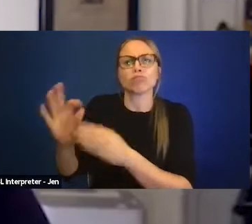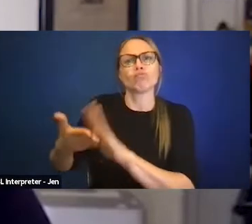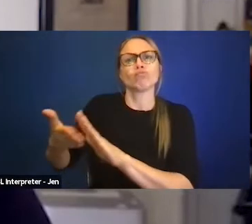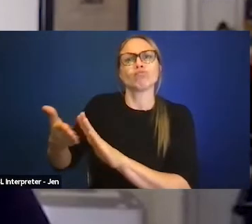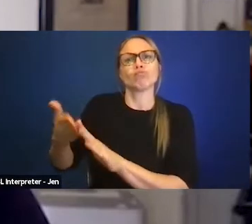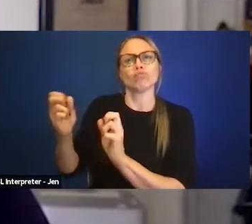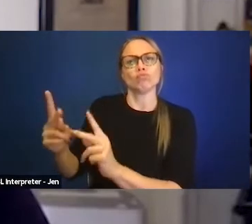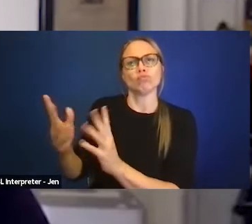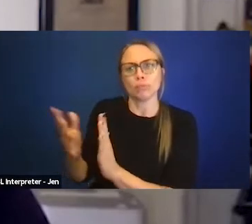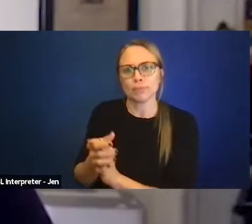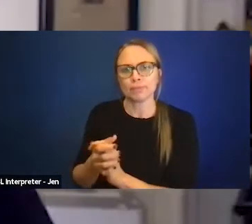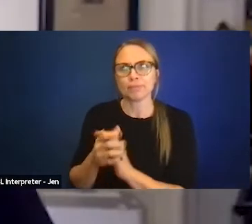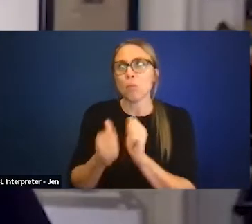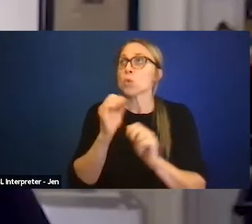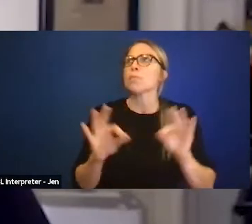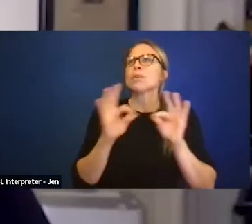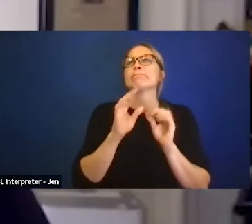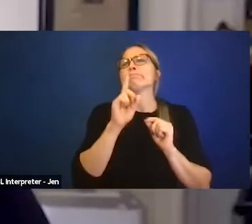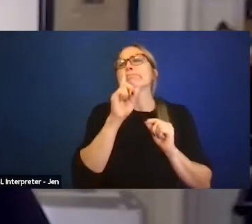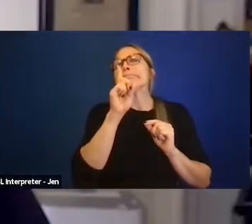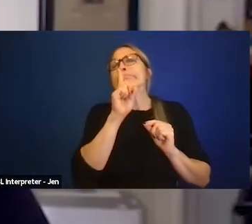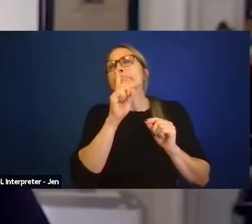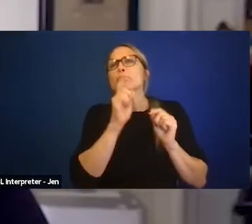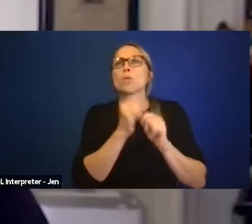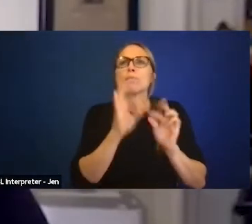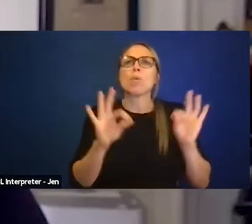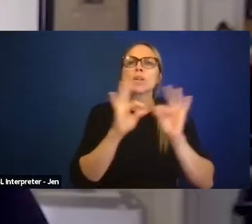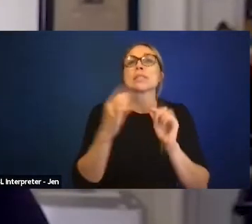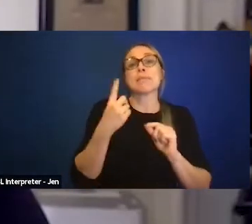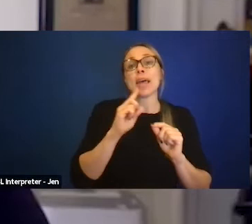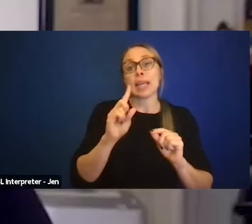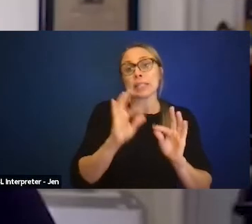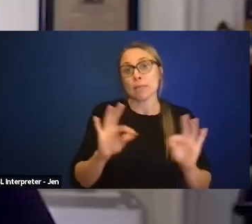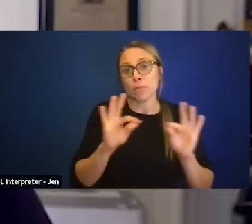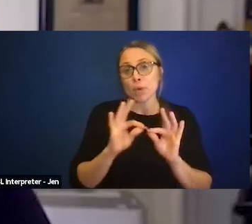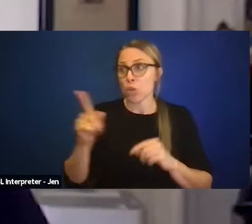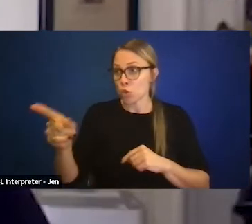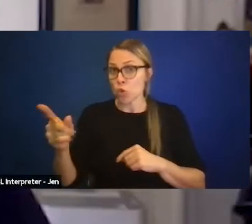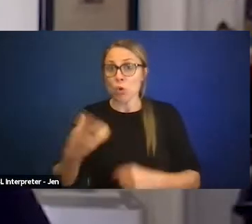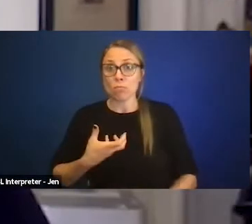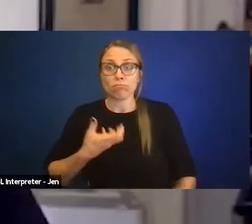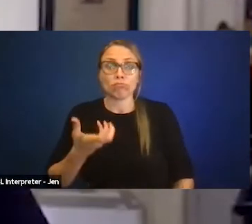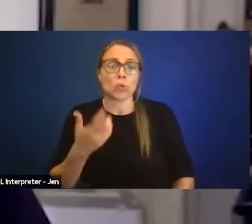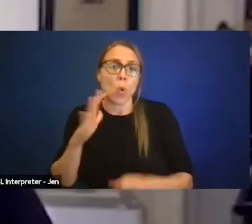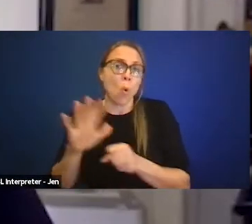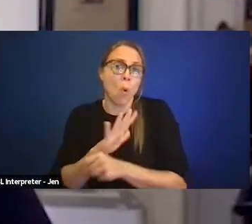or I don't wanna say the most, but an important thing is to be able to bring your whole self to wherever you are.